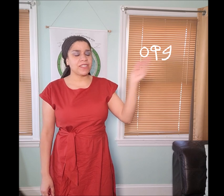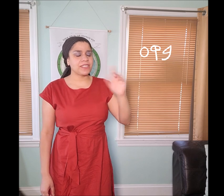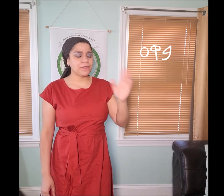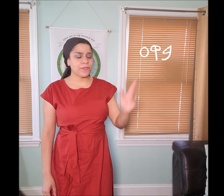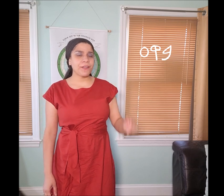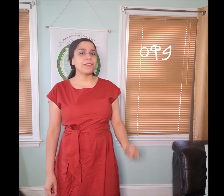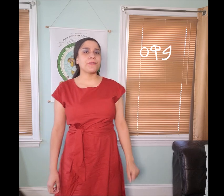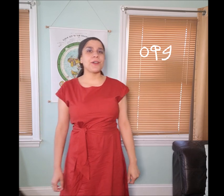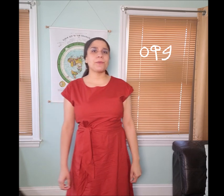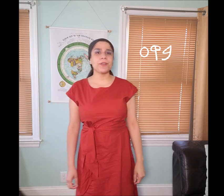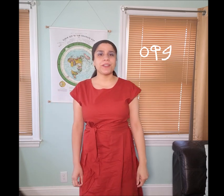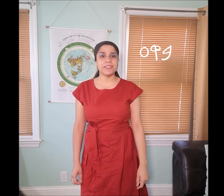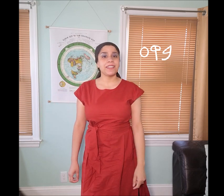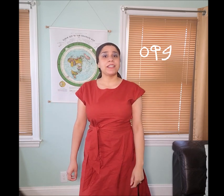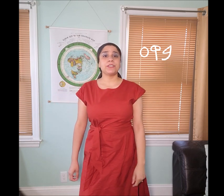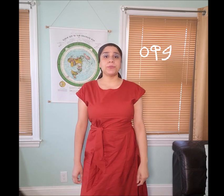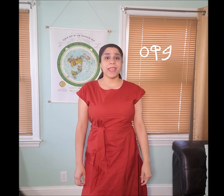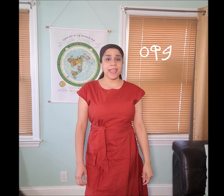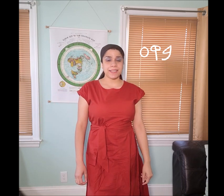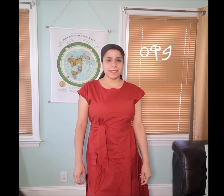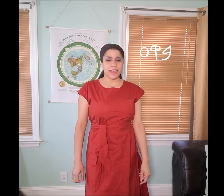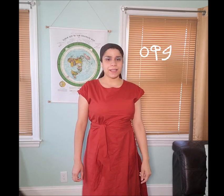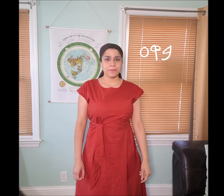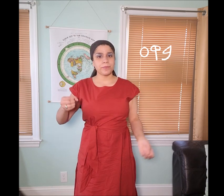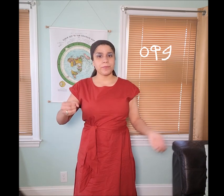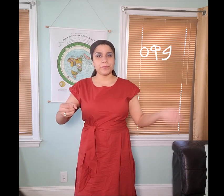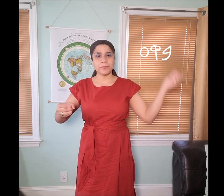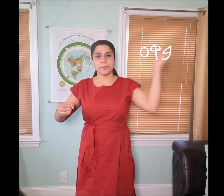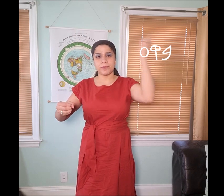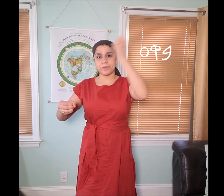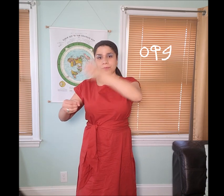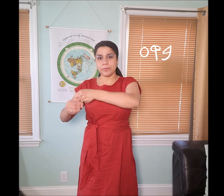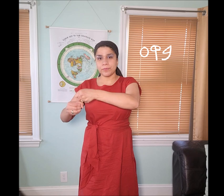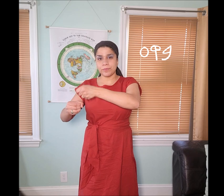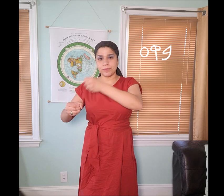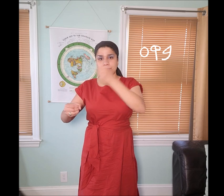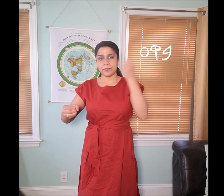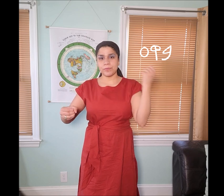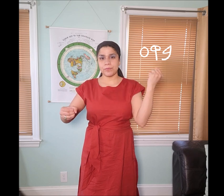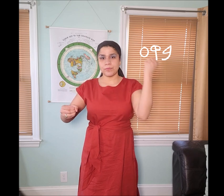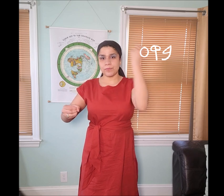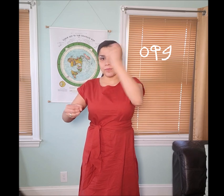This is a very fun word to hand sign.